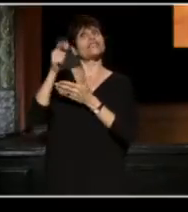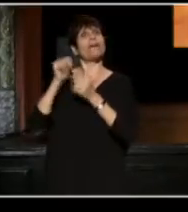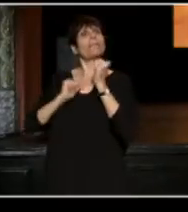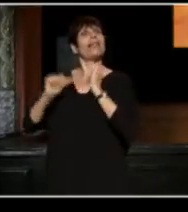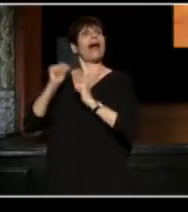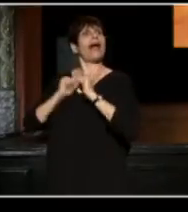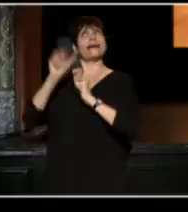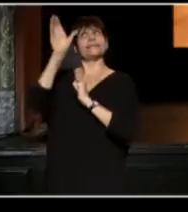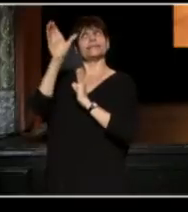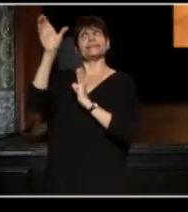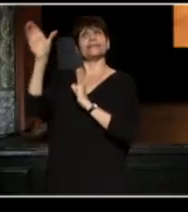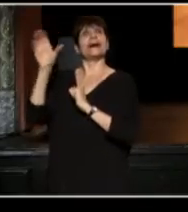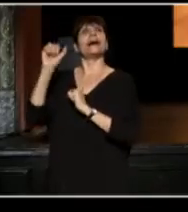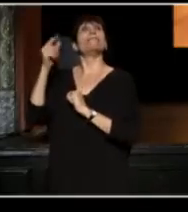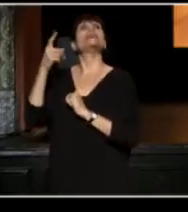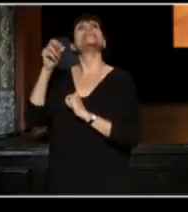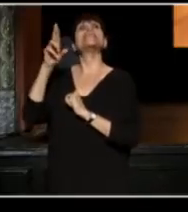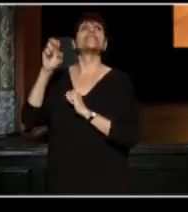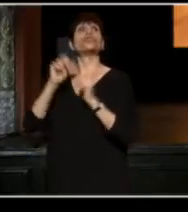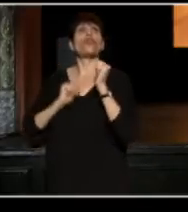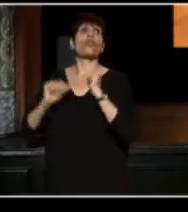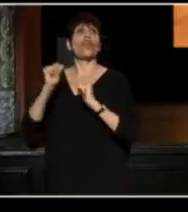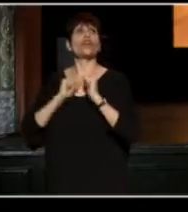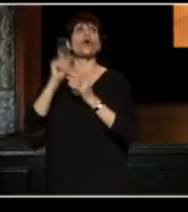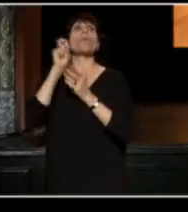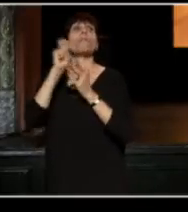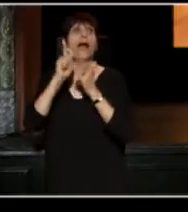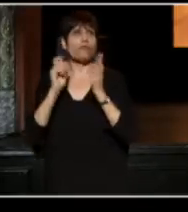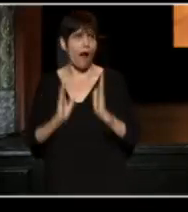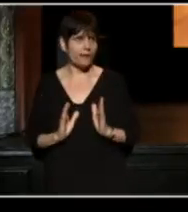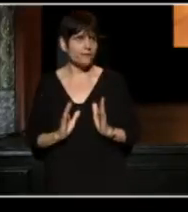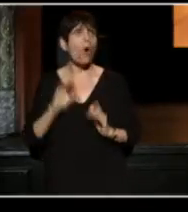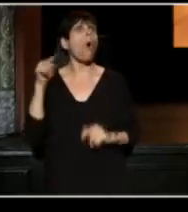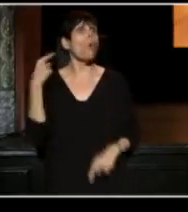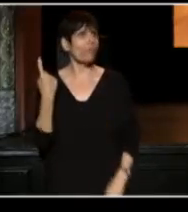by Signature Theater playwrights only.